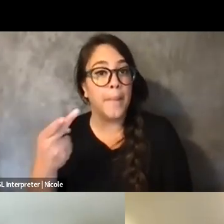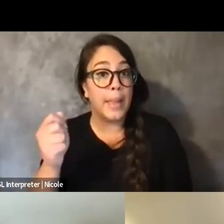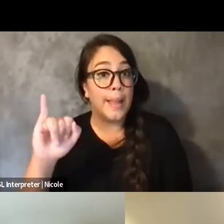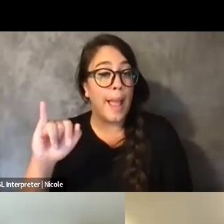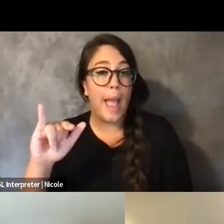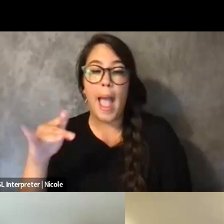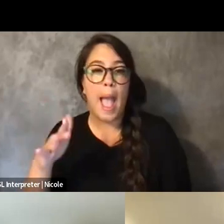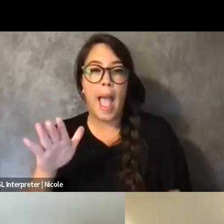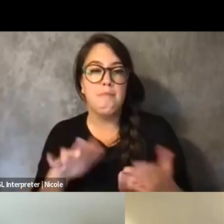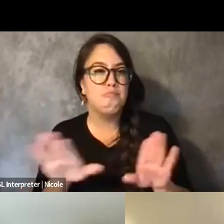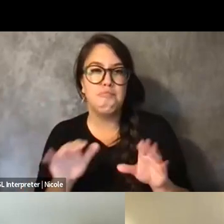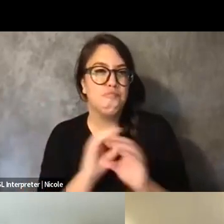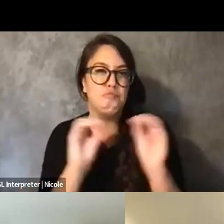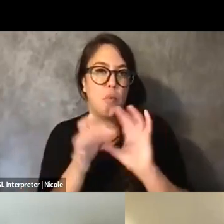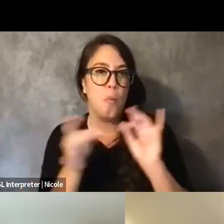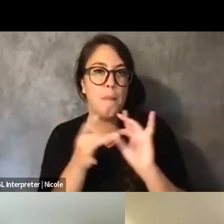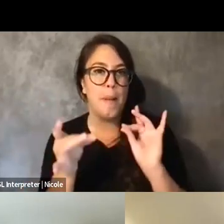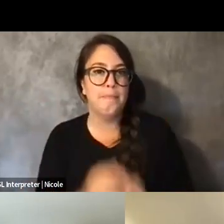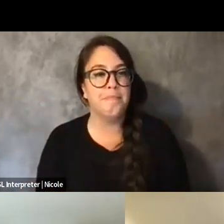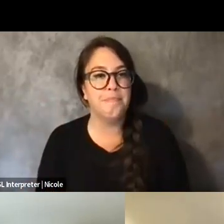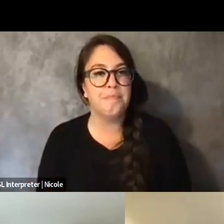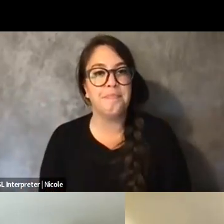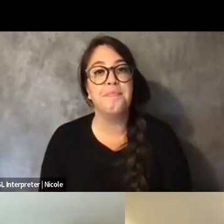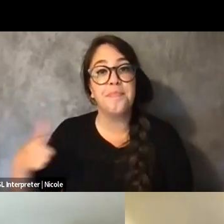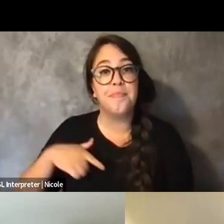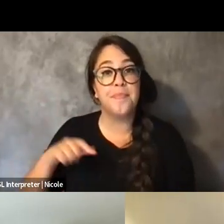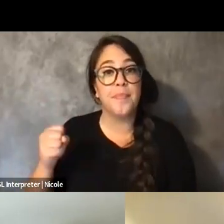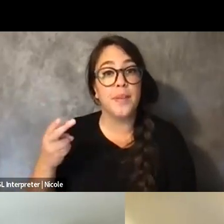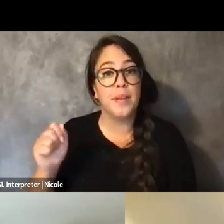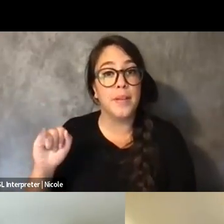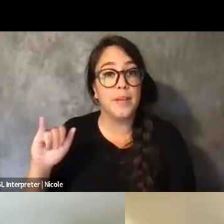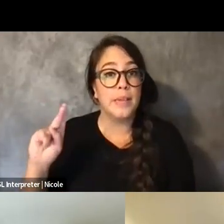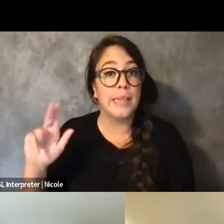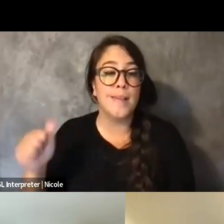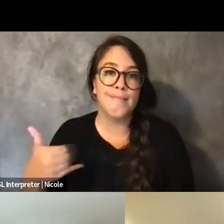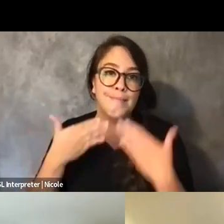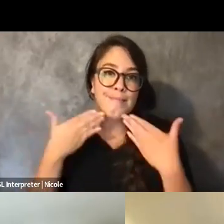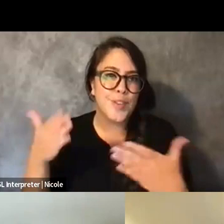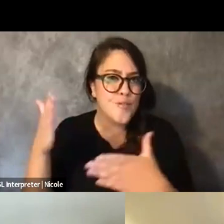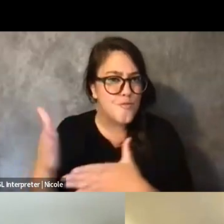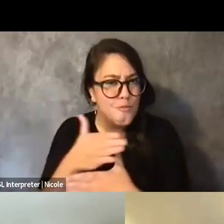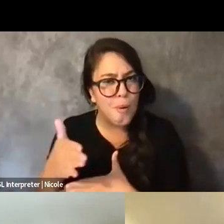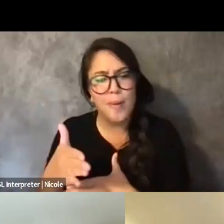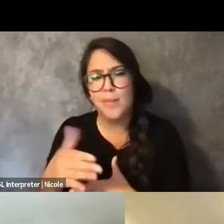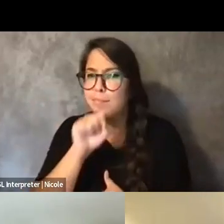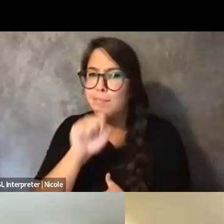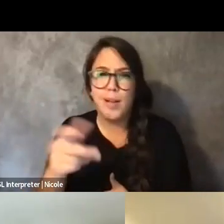Thank you for sharing. I love what, you know, you both brought up where it's like you're finding community,